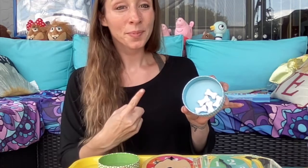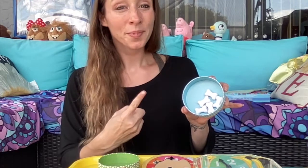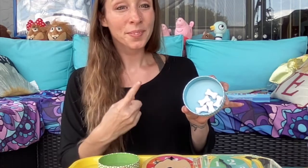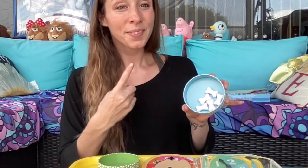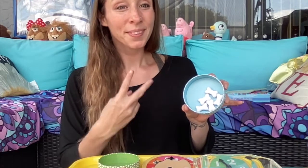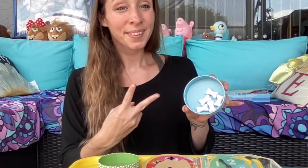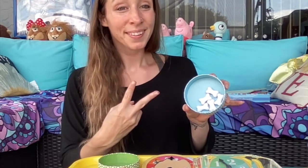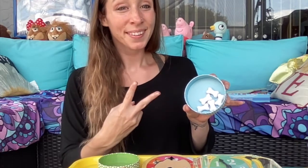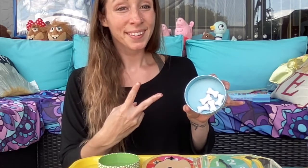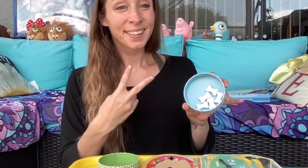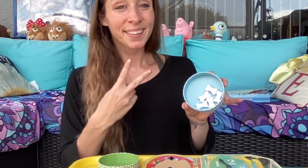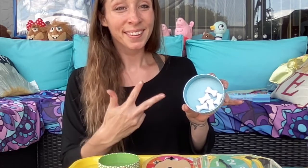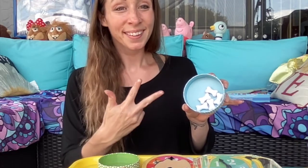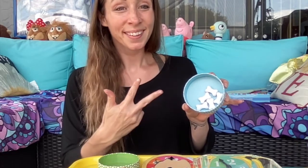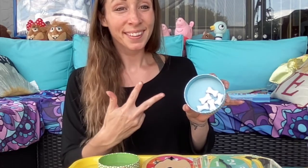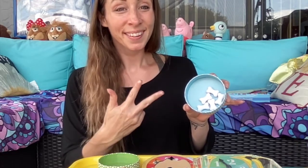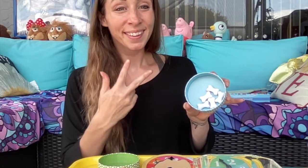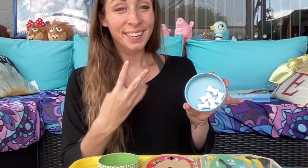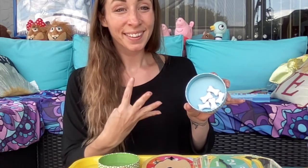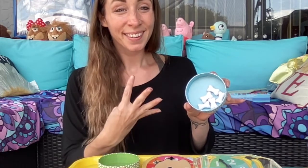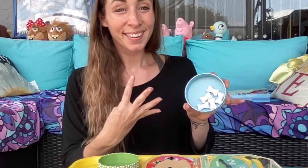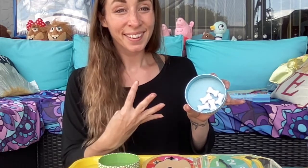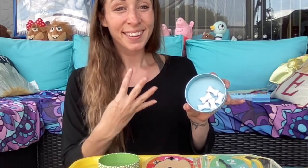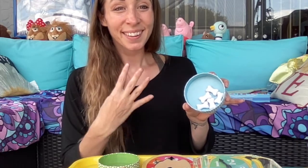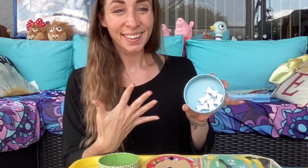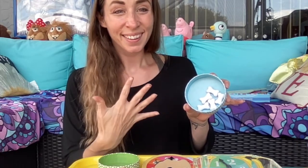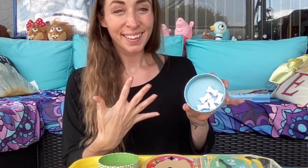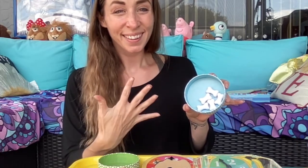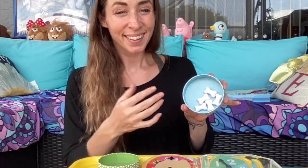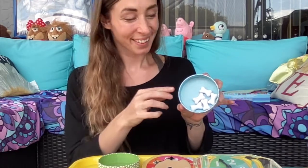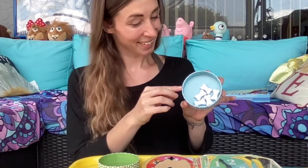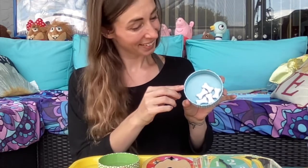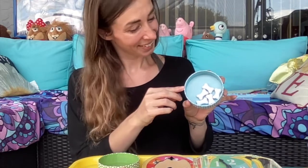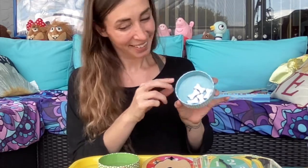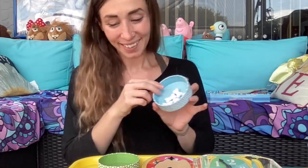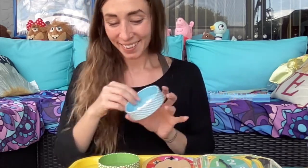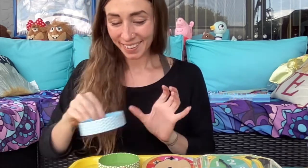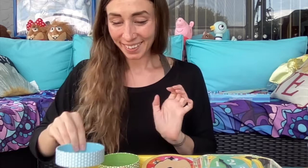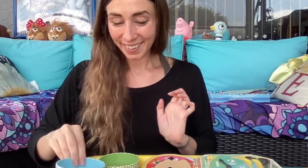One two three four five in the yellow bowl.